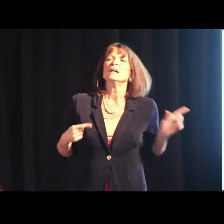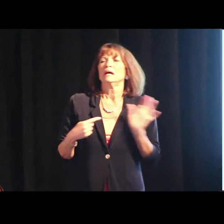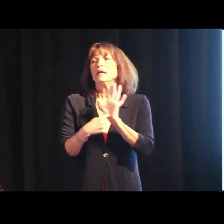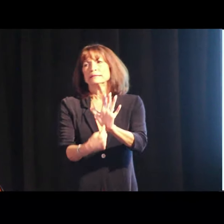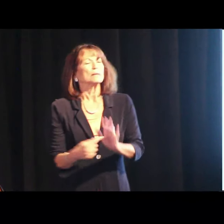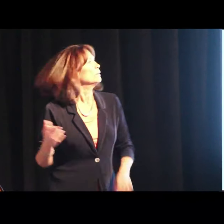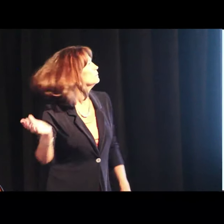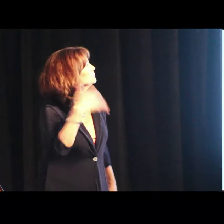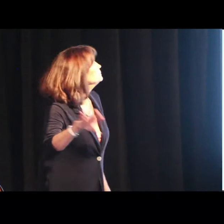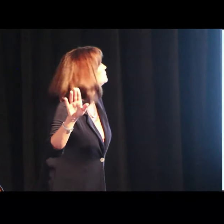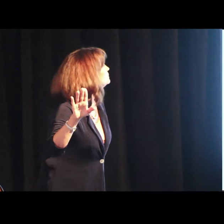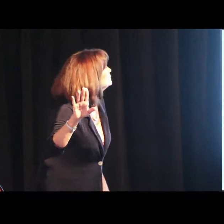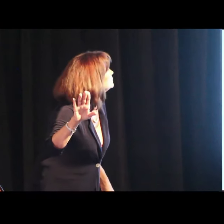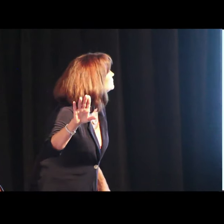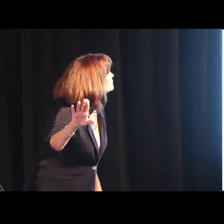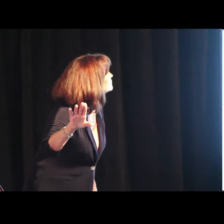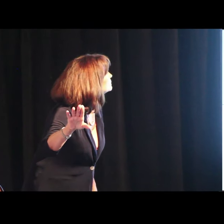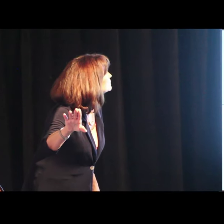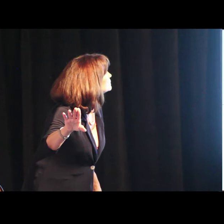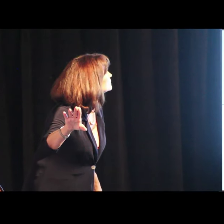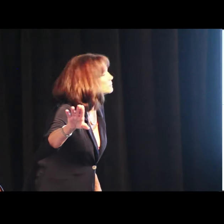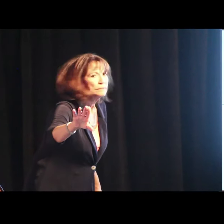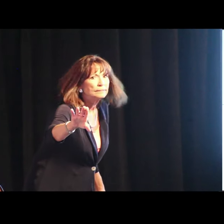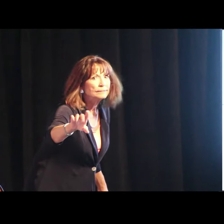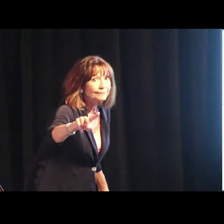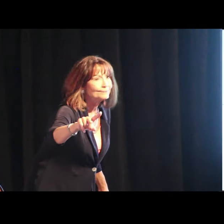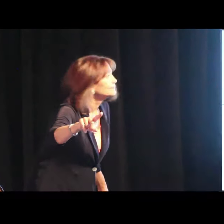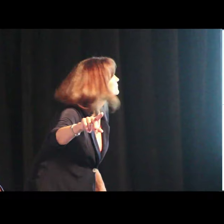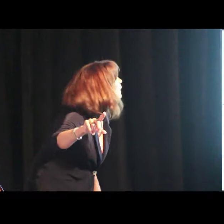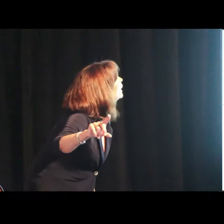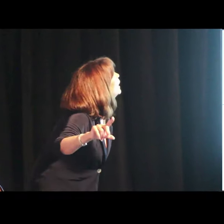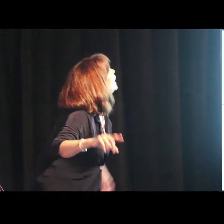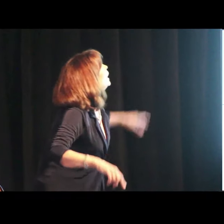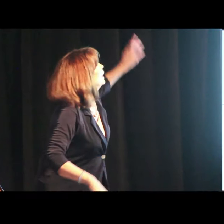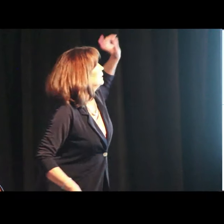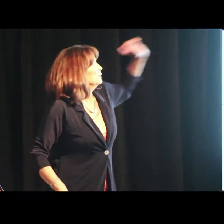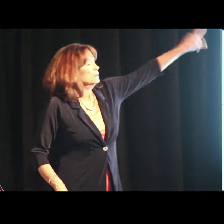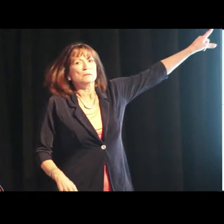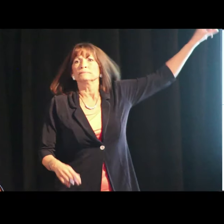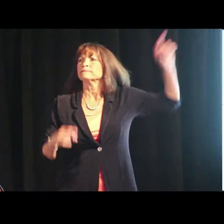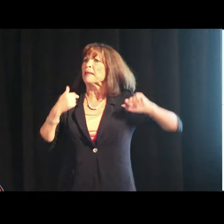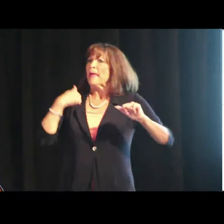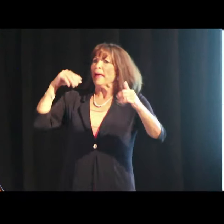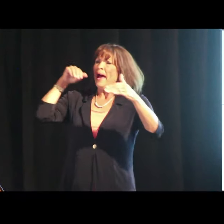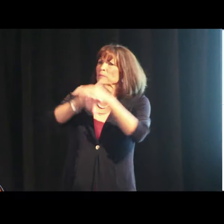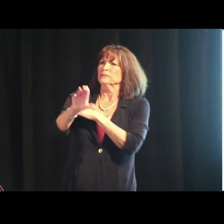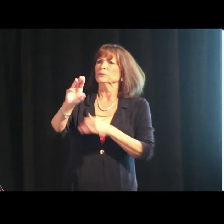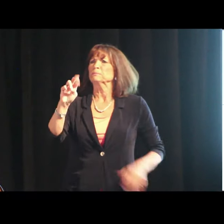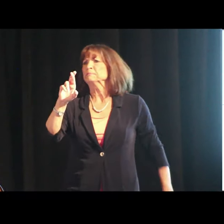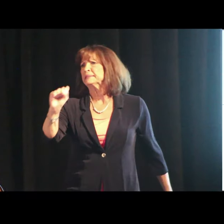Let me give you an example of this.